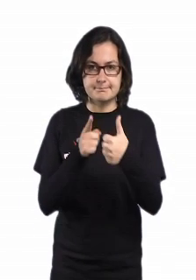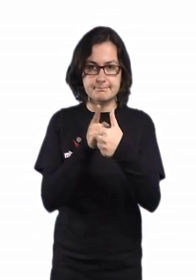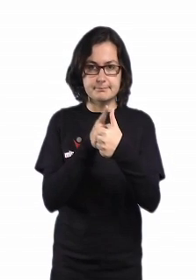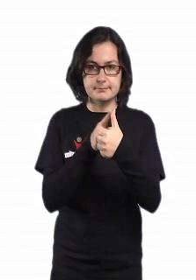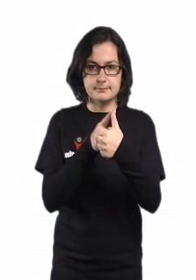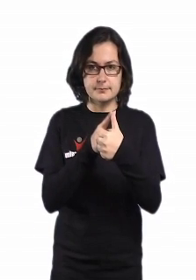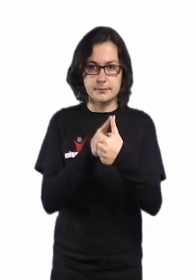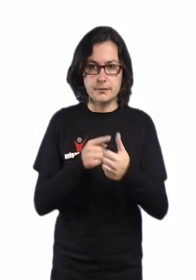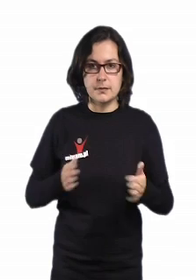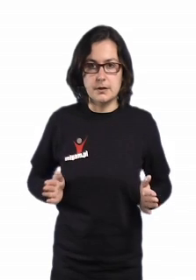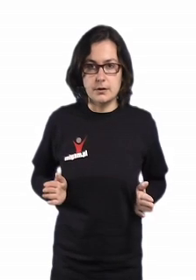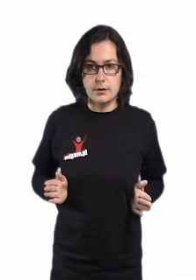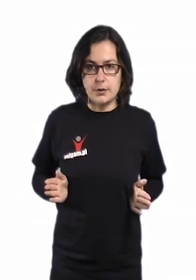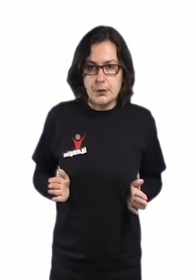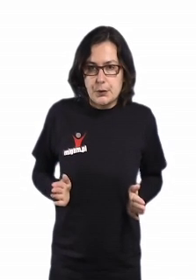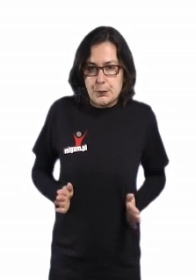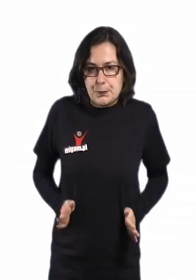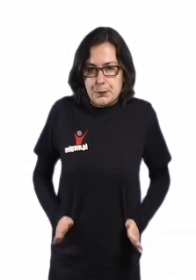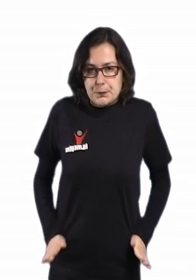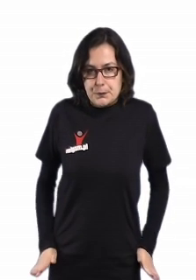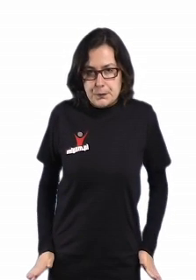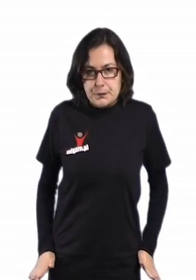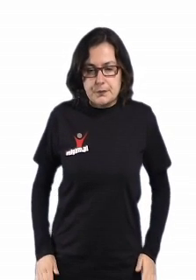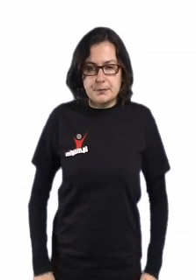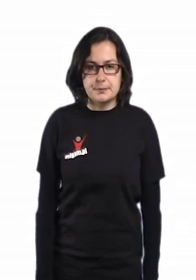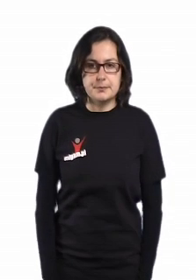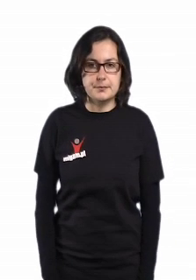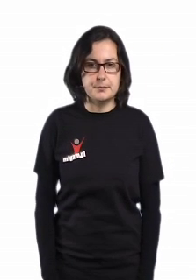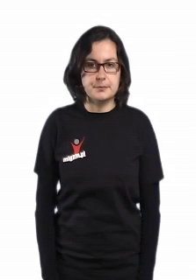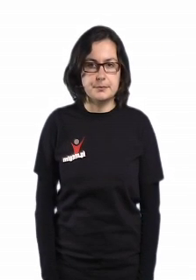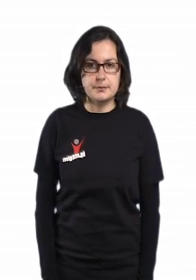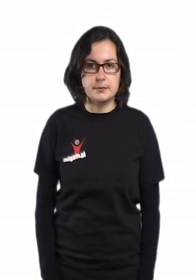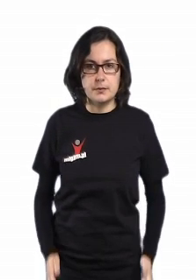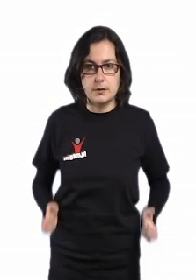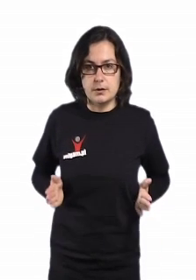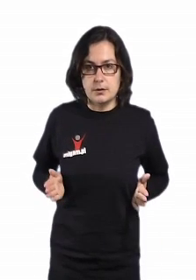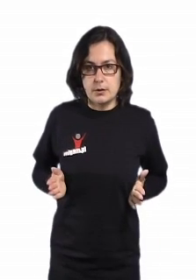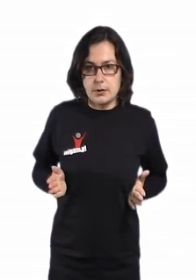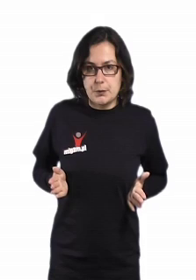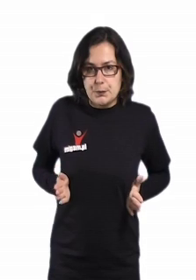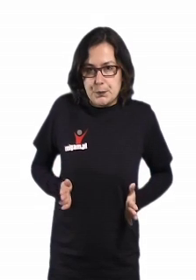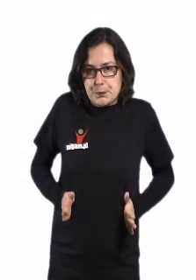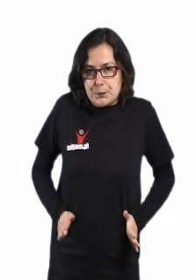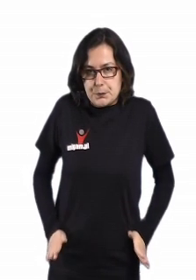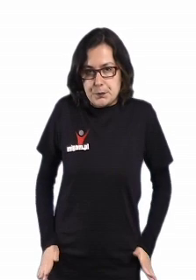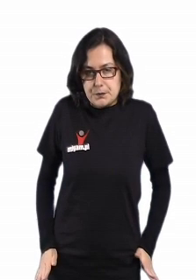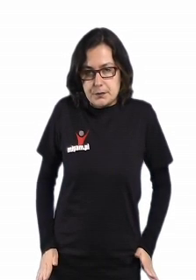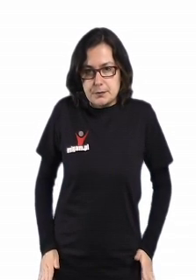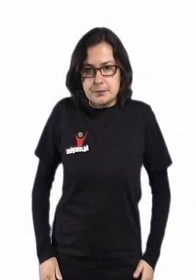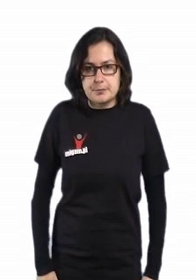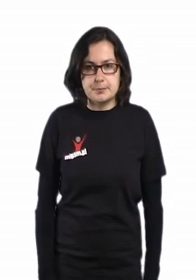1) SLIM